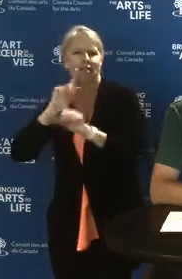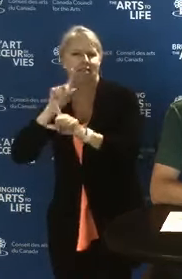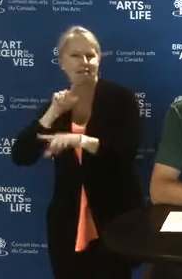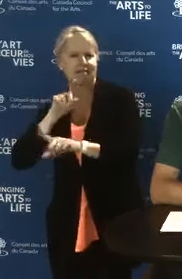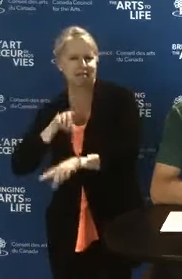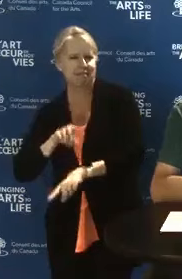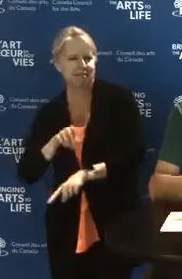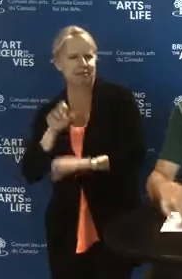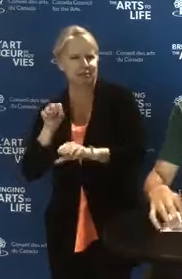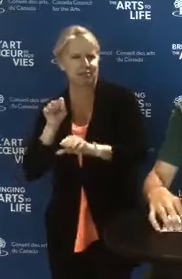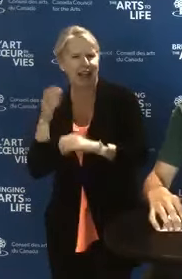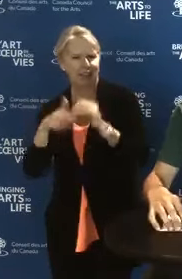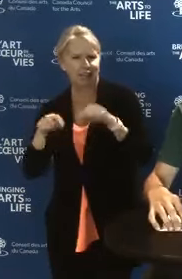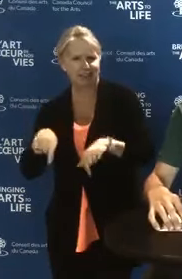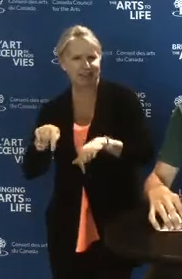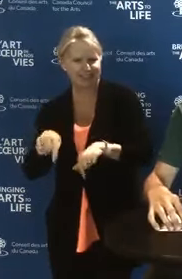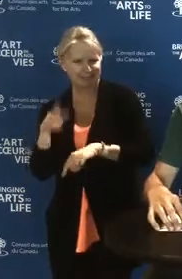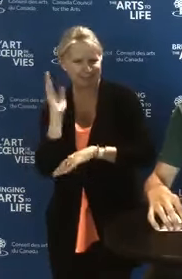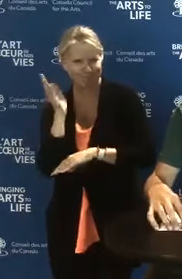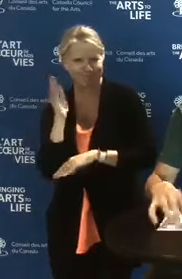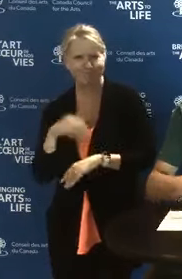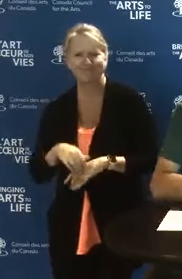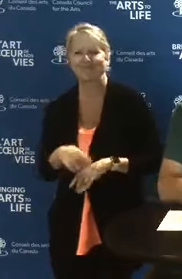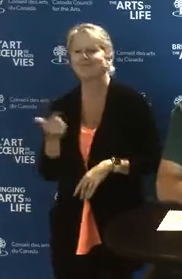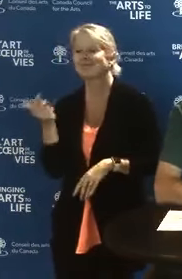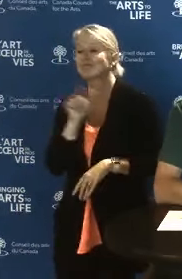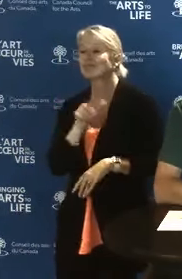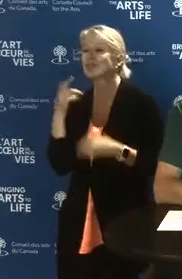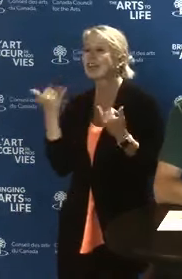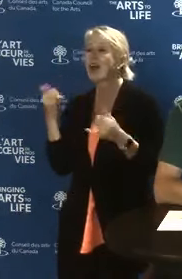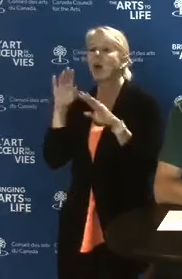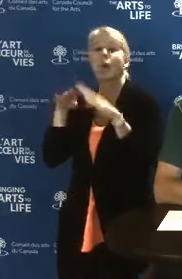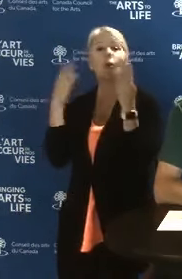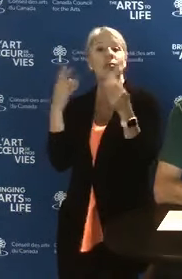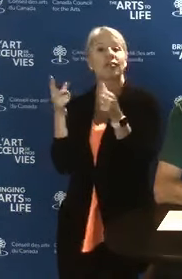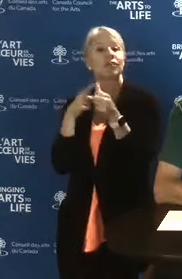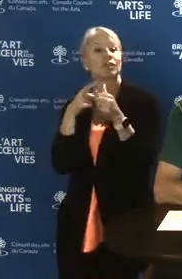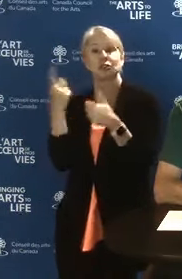Let's start with one of the big questions we get from the community, and that is: